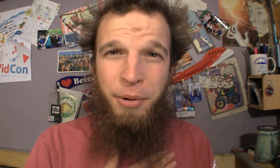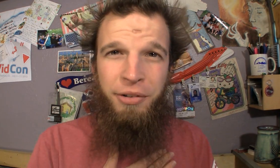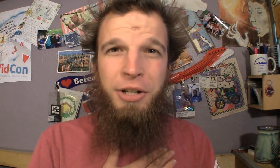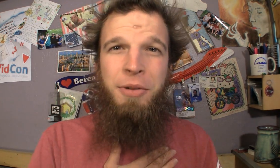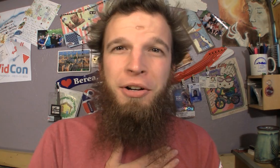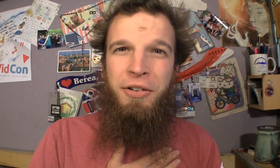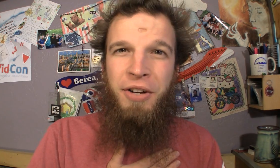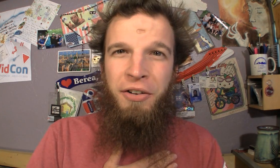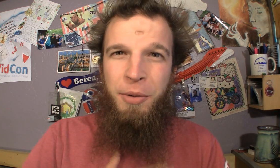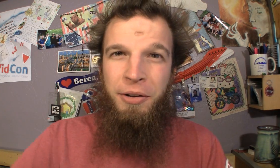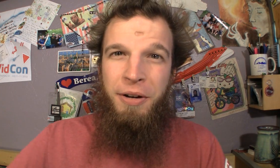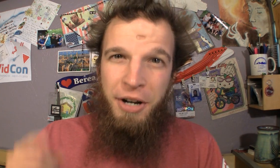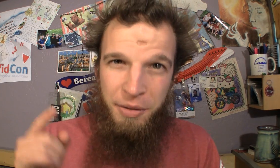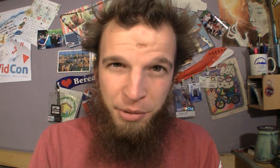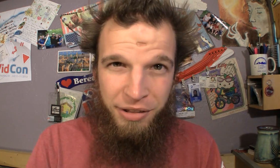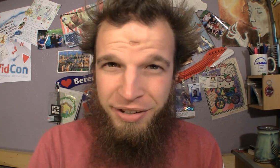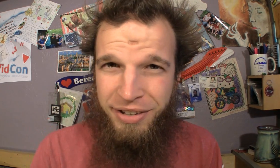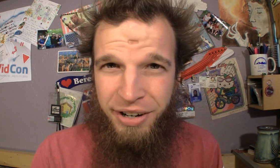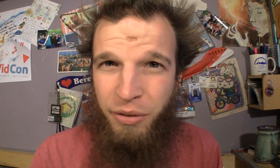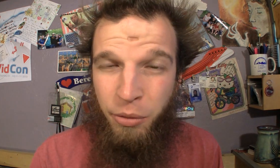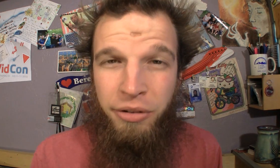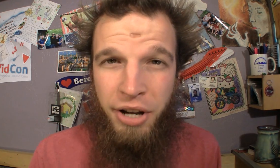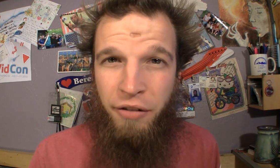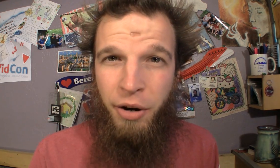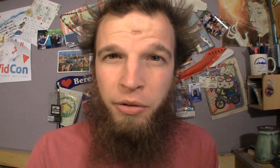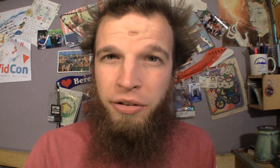I am personally not a good finger-speller, but these guys were Deaf